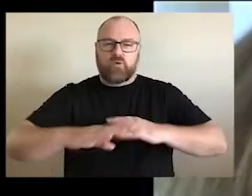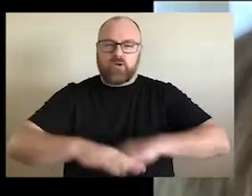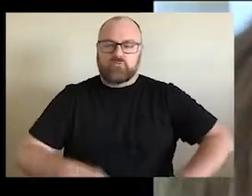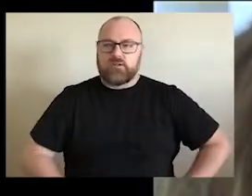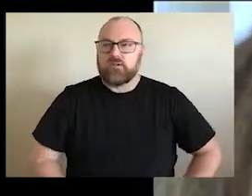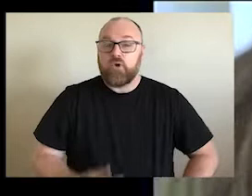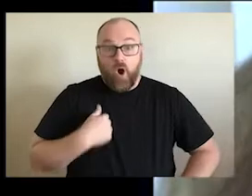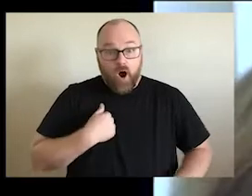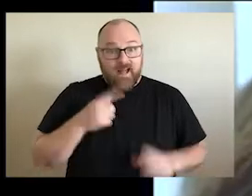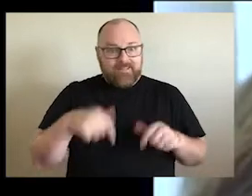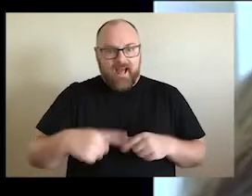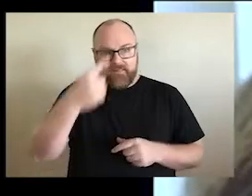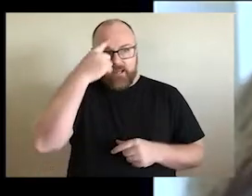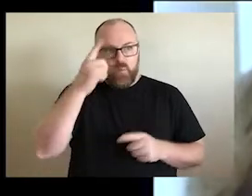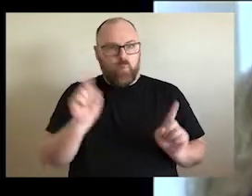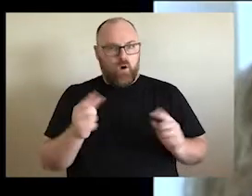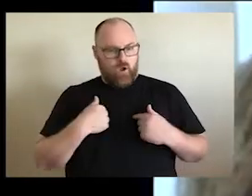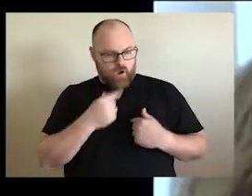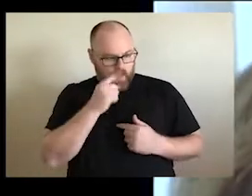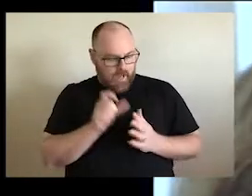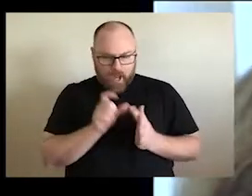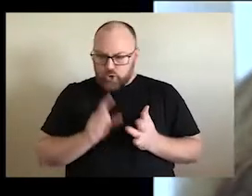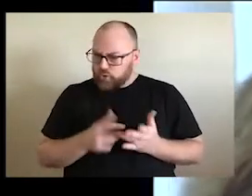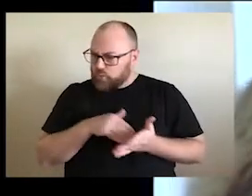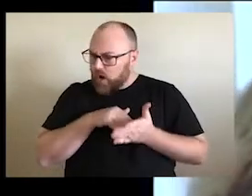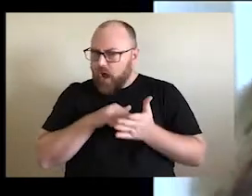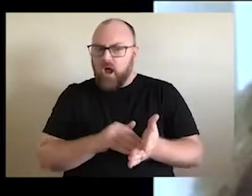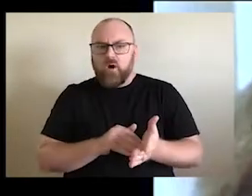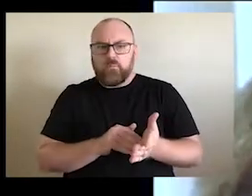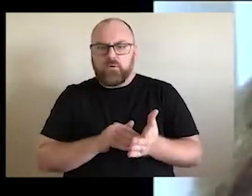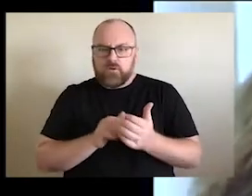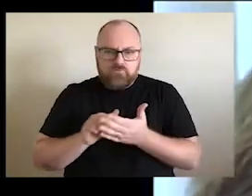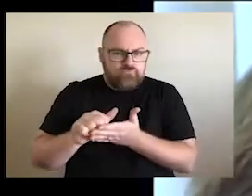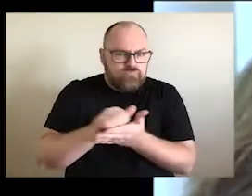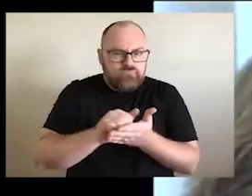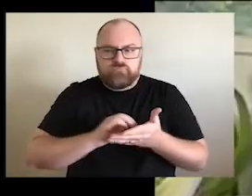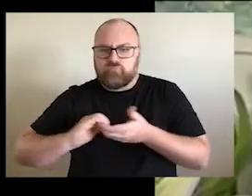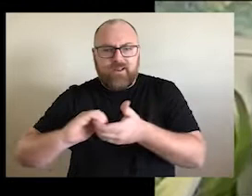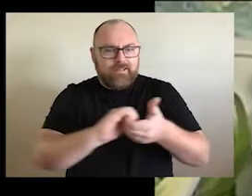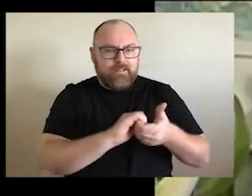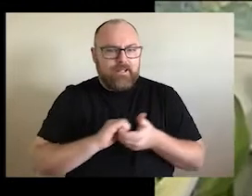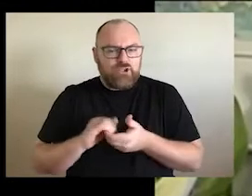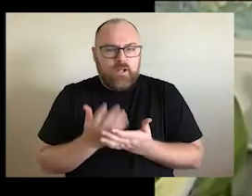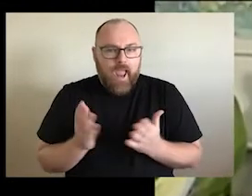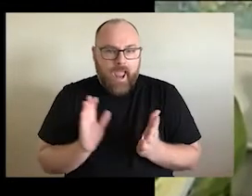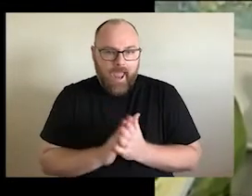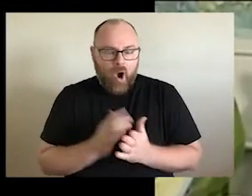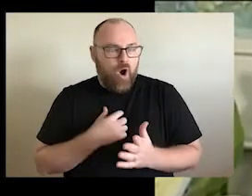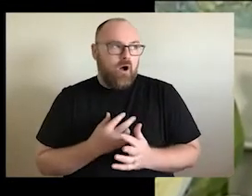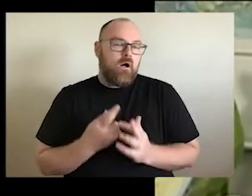do to try and help reconciliation process? If only we had heard these